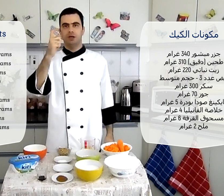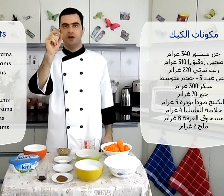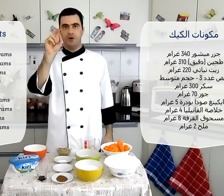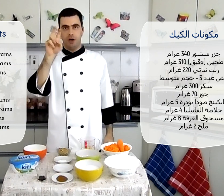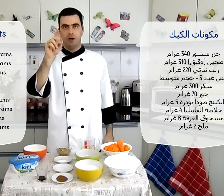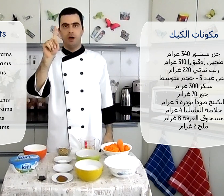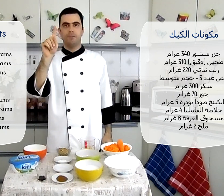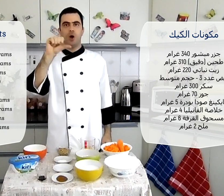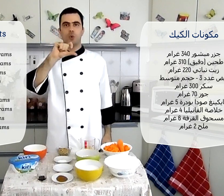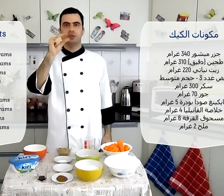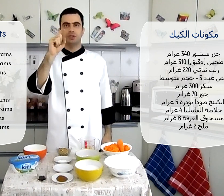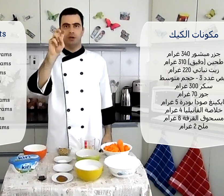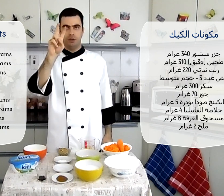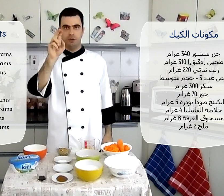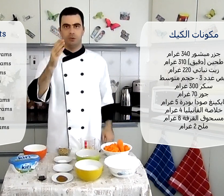Cinnamon Powder مسحوق القرفة